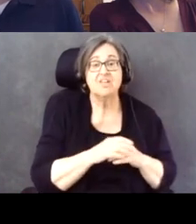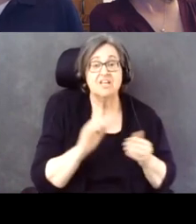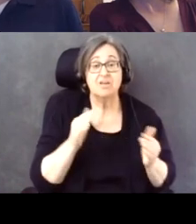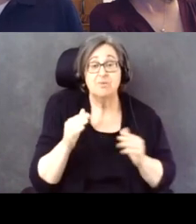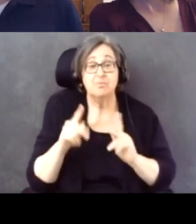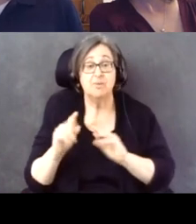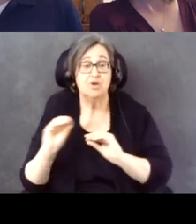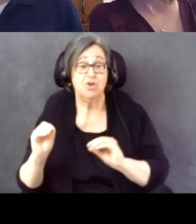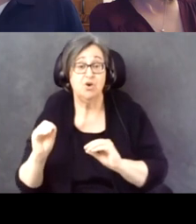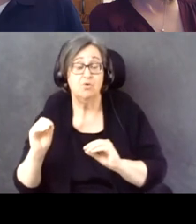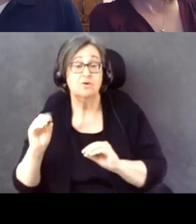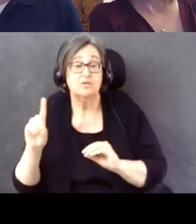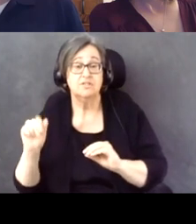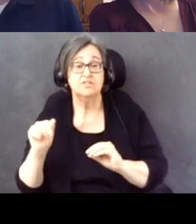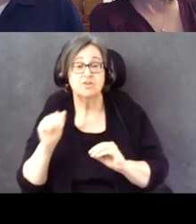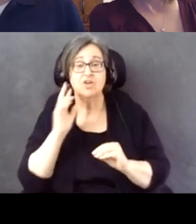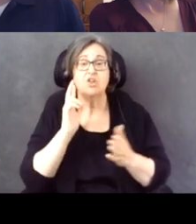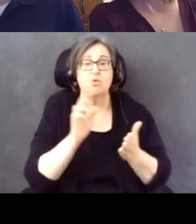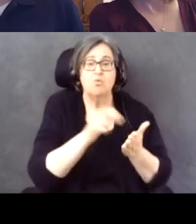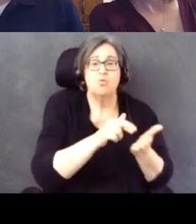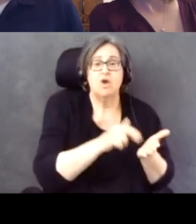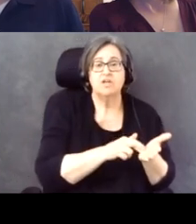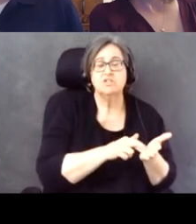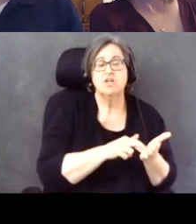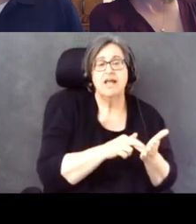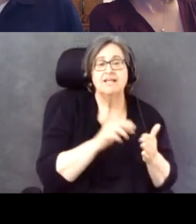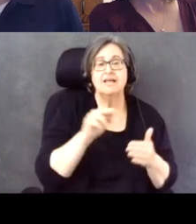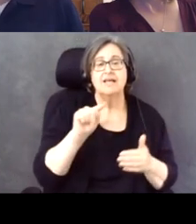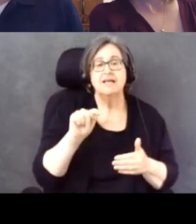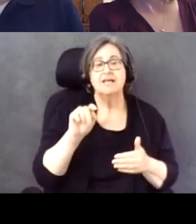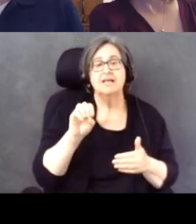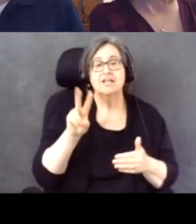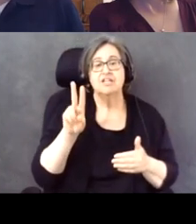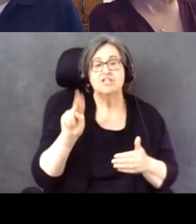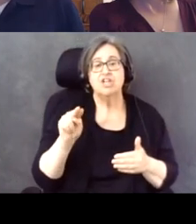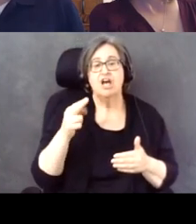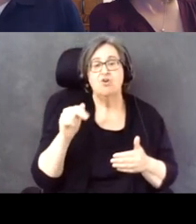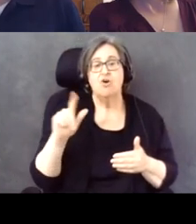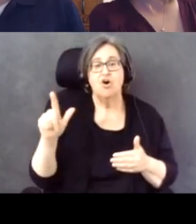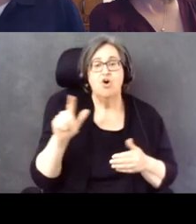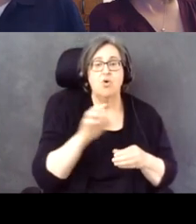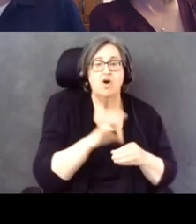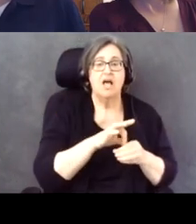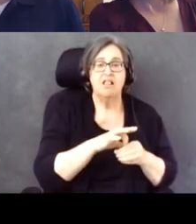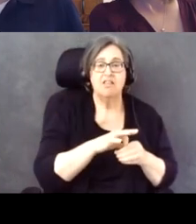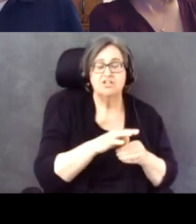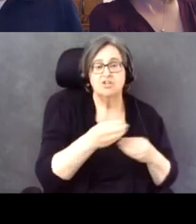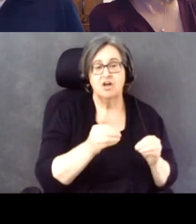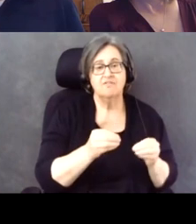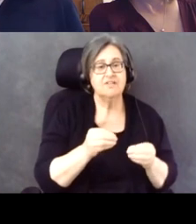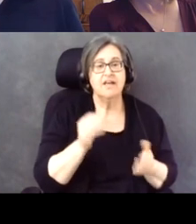to register at a Town Hall or election office. Less likely register in the Department of Motor Vehicles.